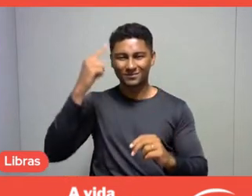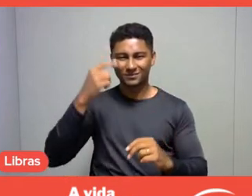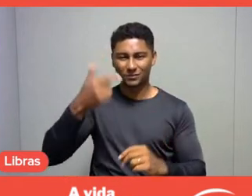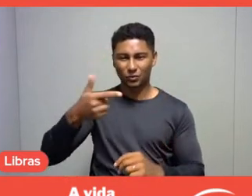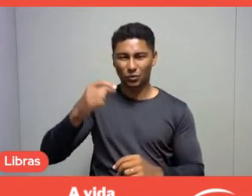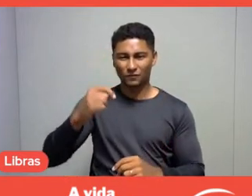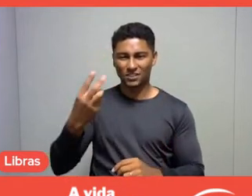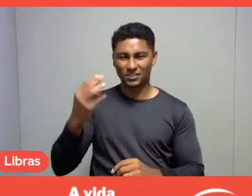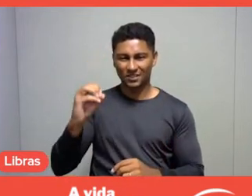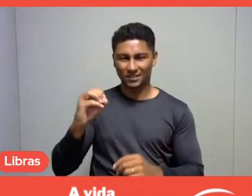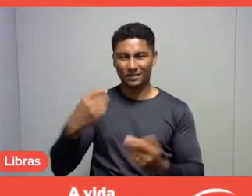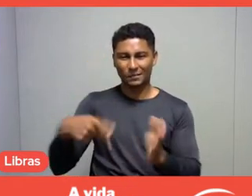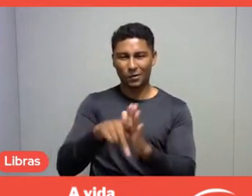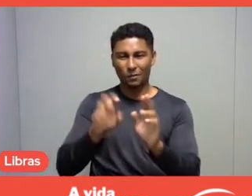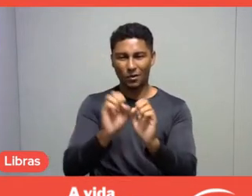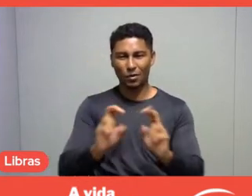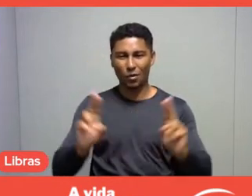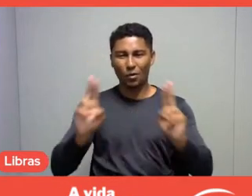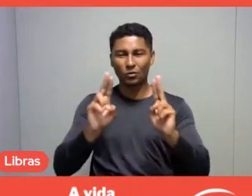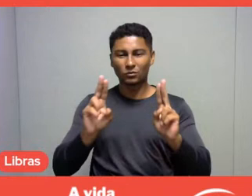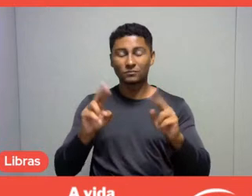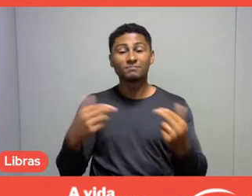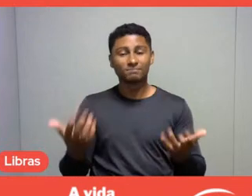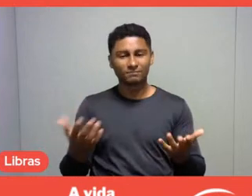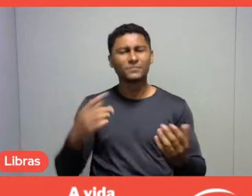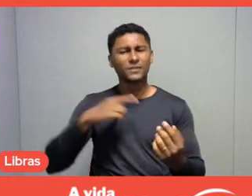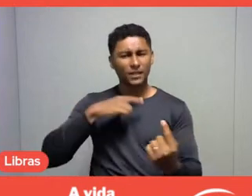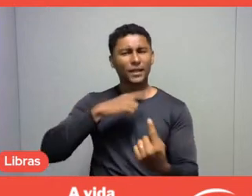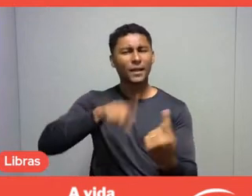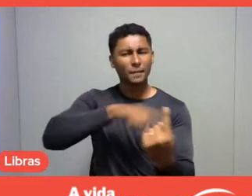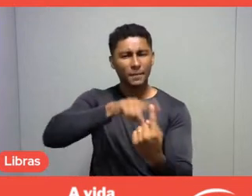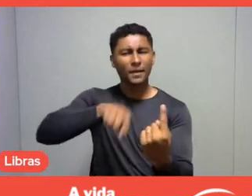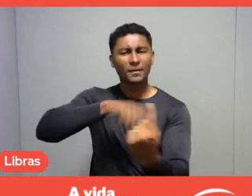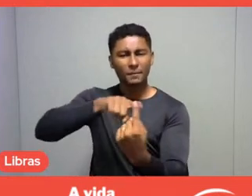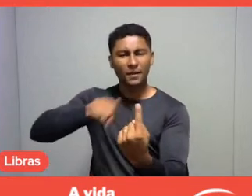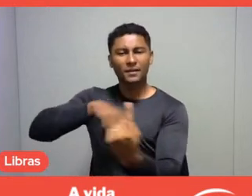There are goals there, in fact, 17 clear goals,